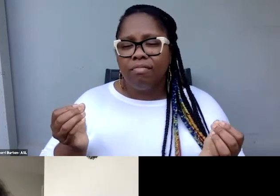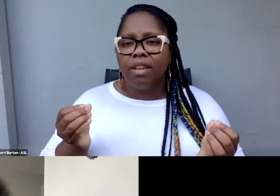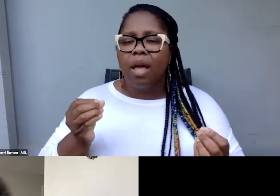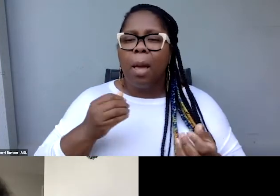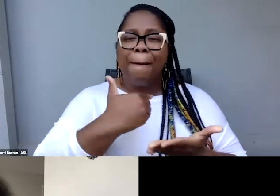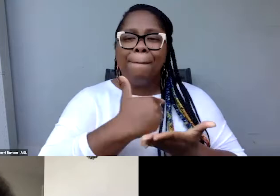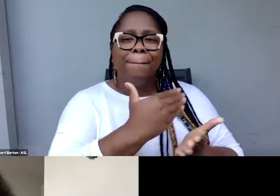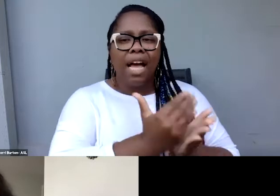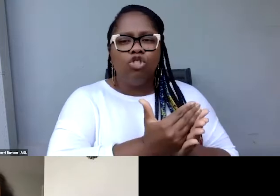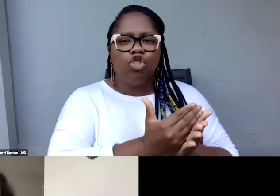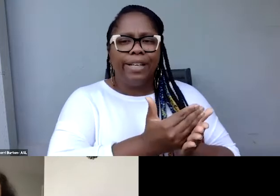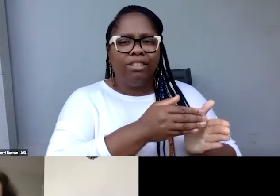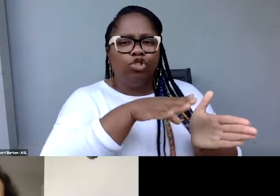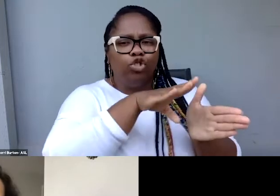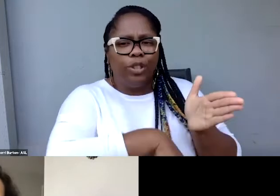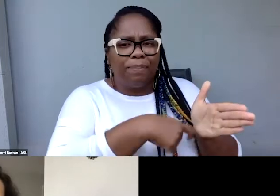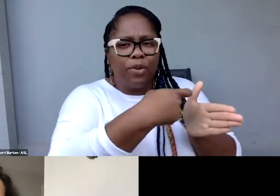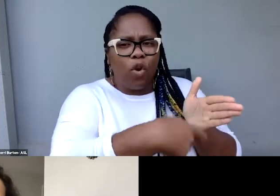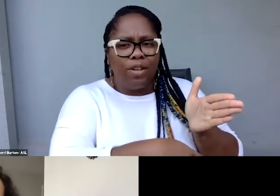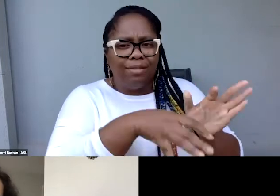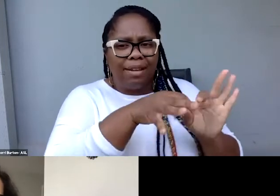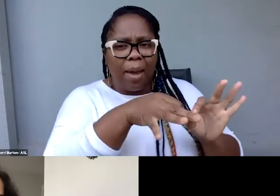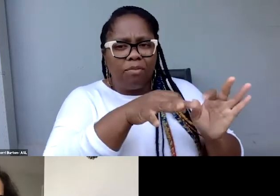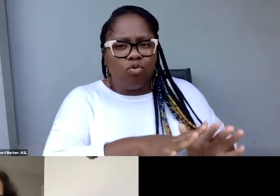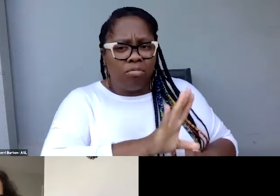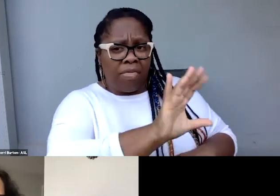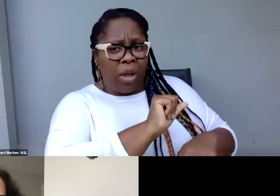I don't know what their workflow is like. So I don't know how you improve